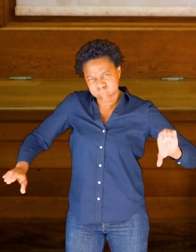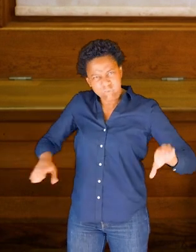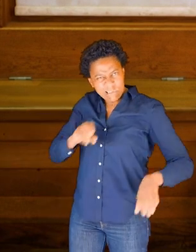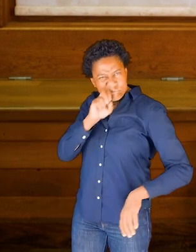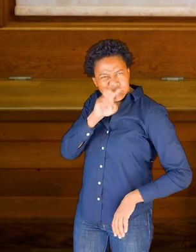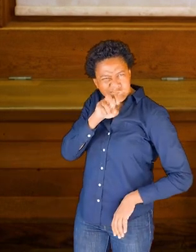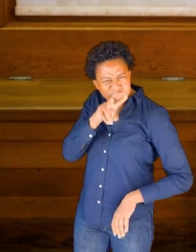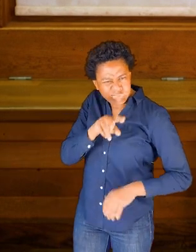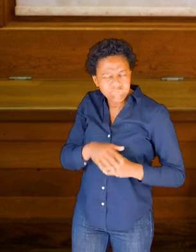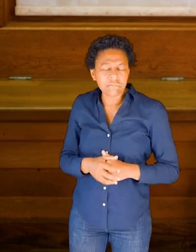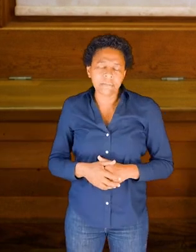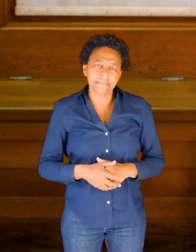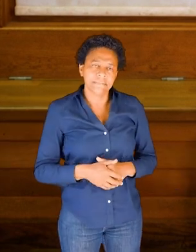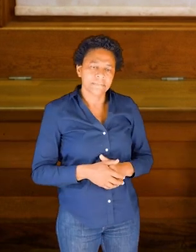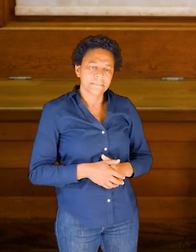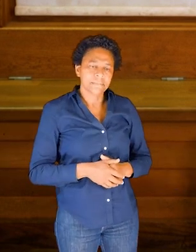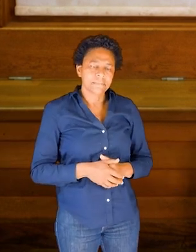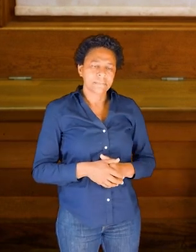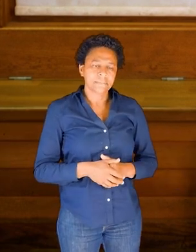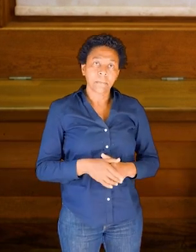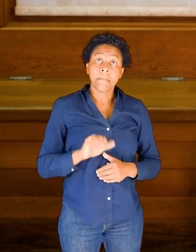three-dimensional form of the spine.